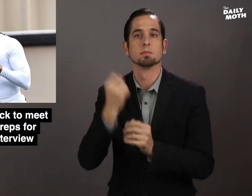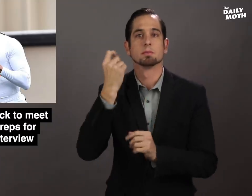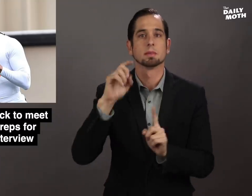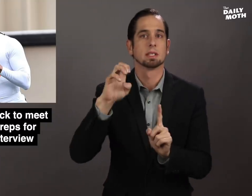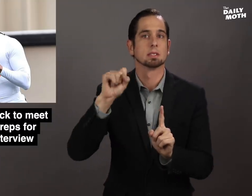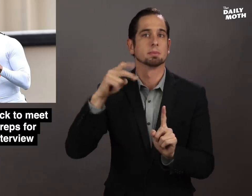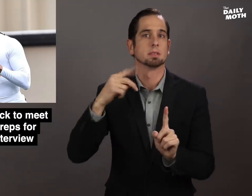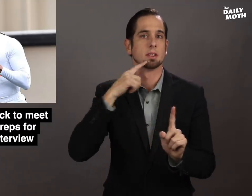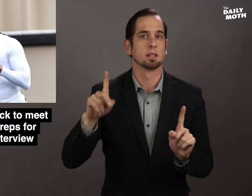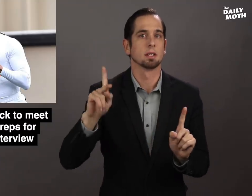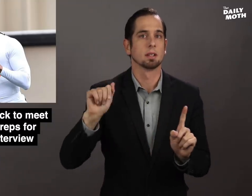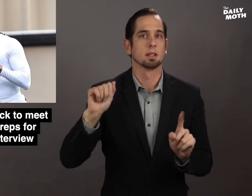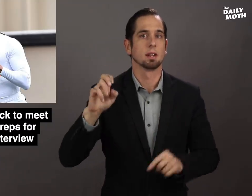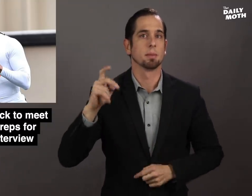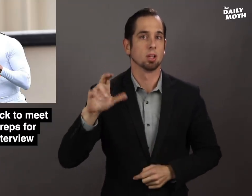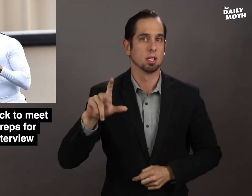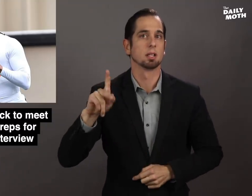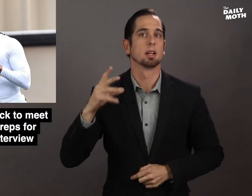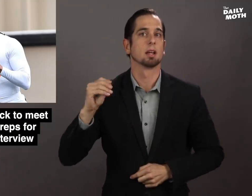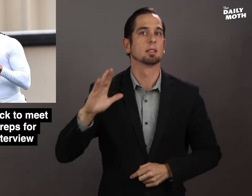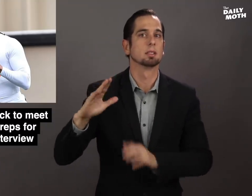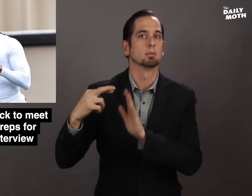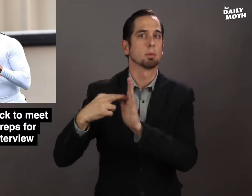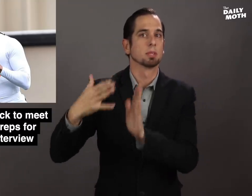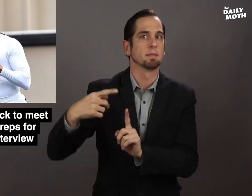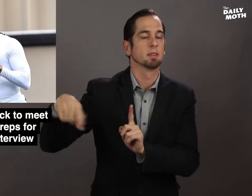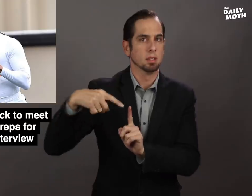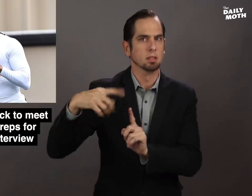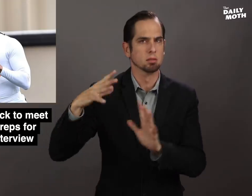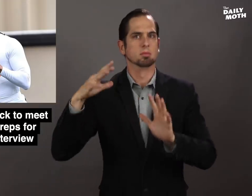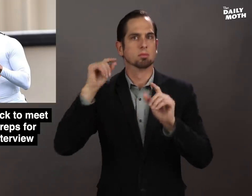ESPN said Kaepernick and his representatives were